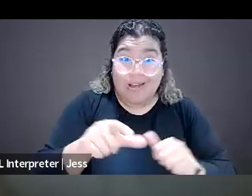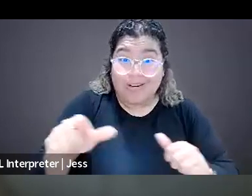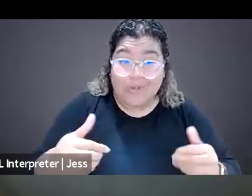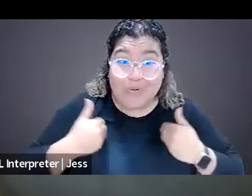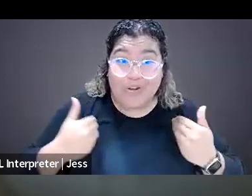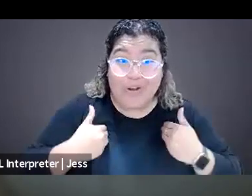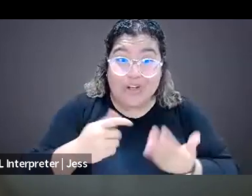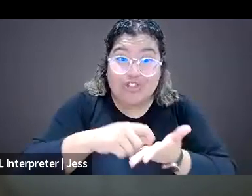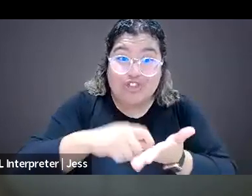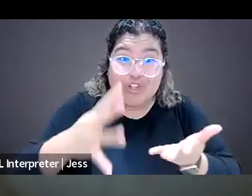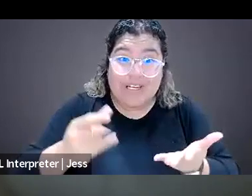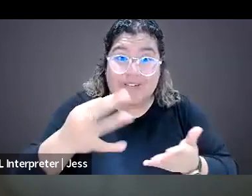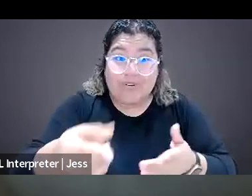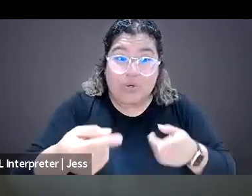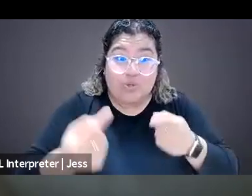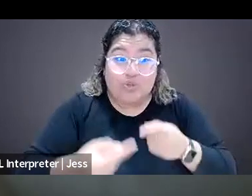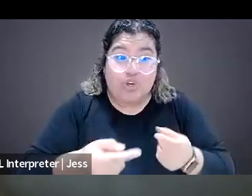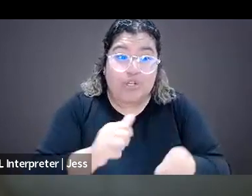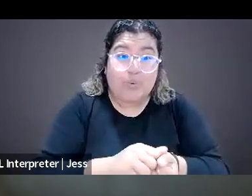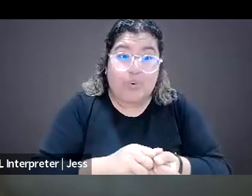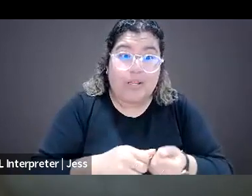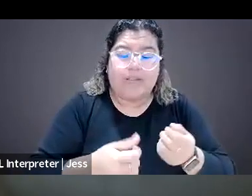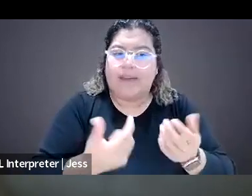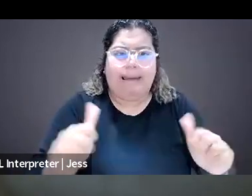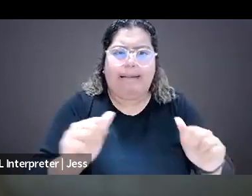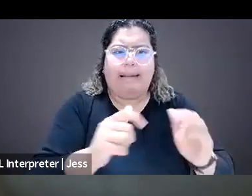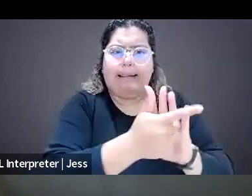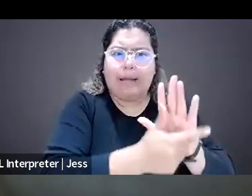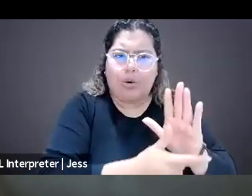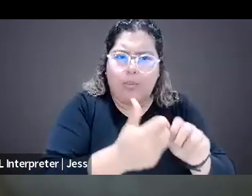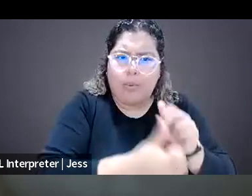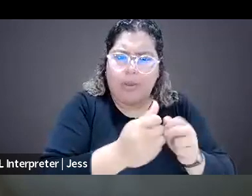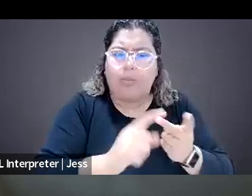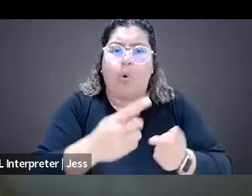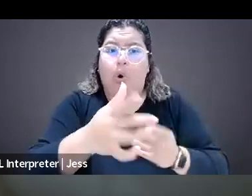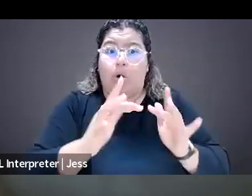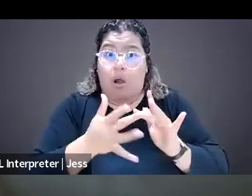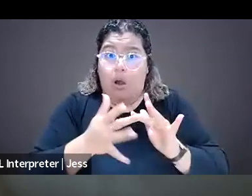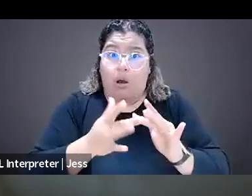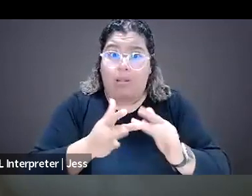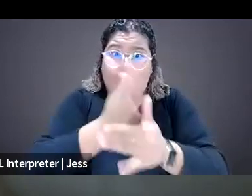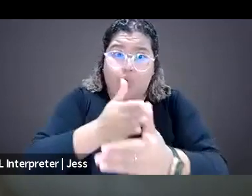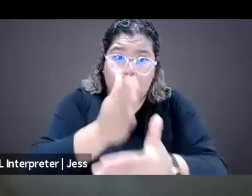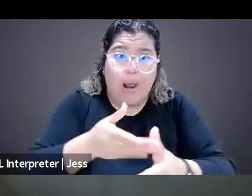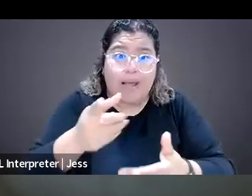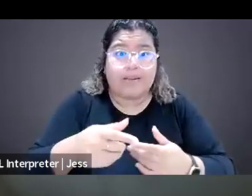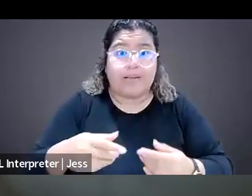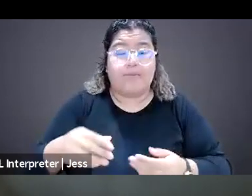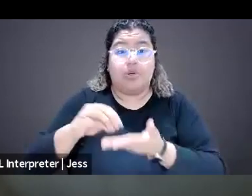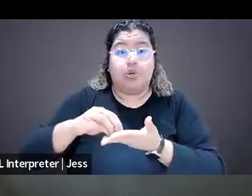with a legal problem or dealing with online harassment, the Student Press Law Center has a free legal hotline